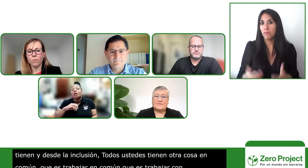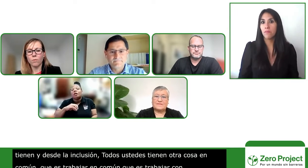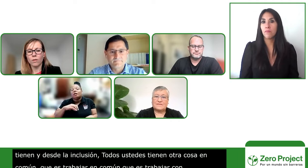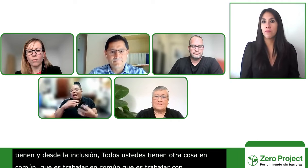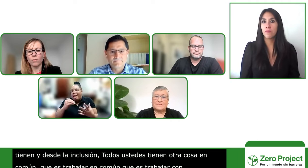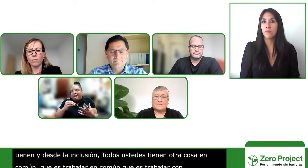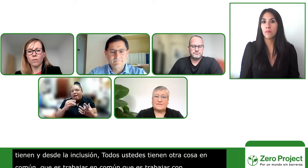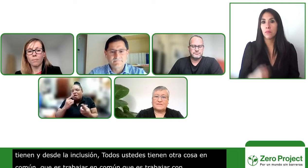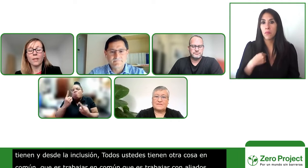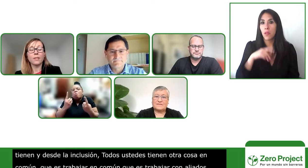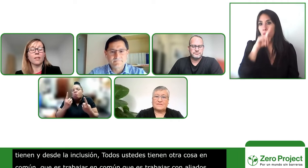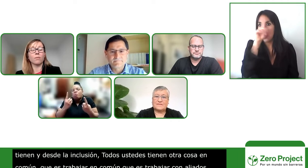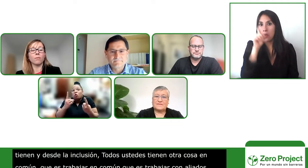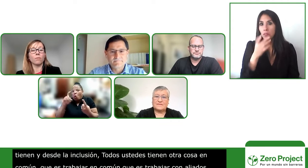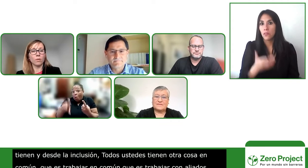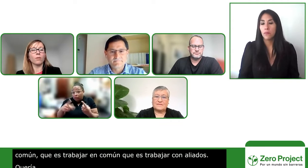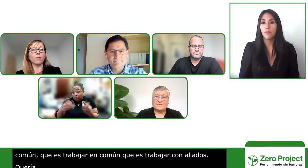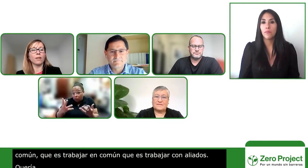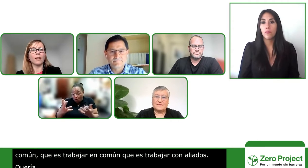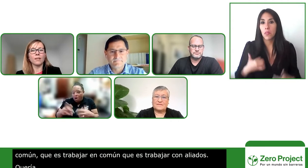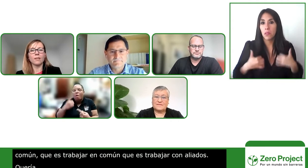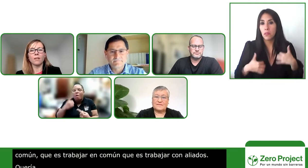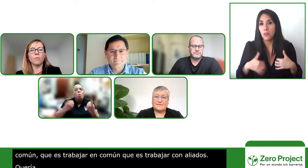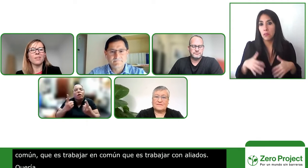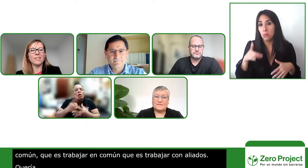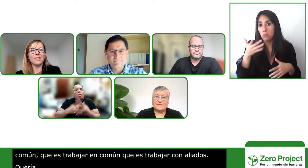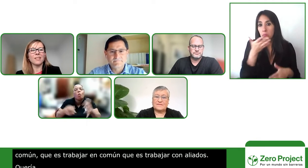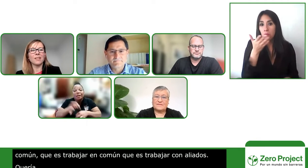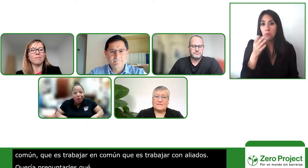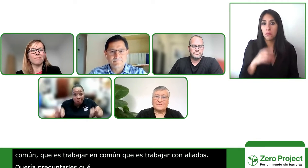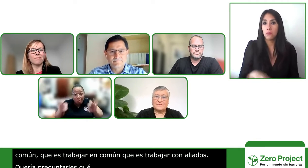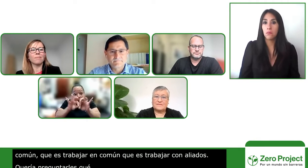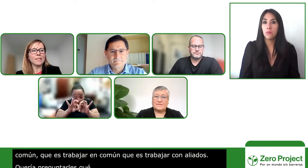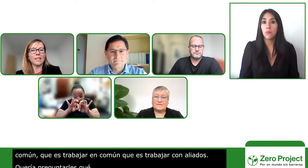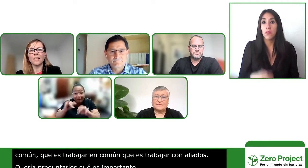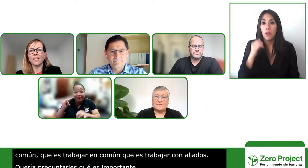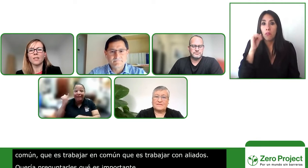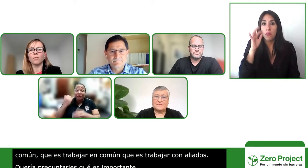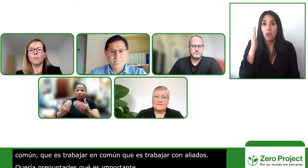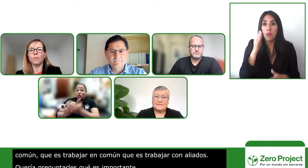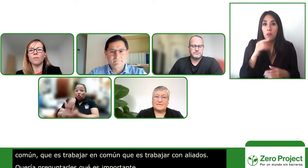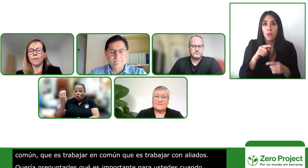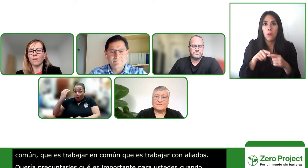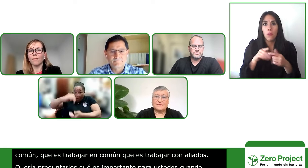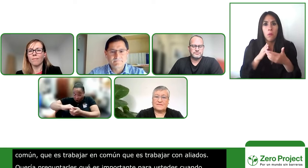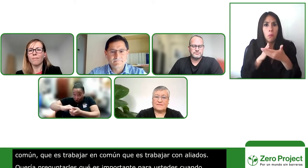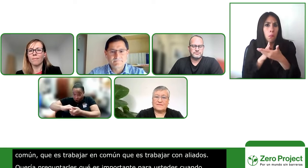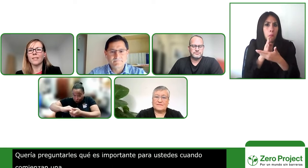for you when you start with a new partnership how